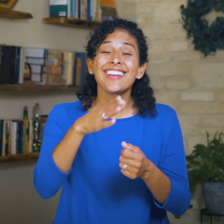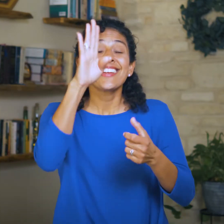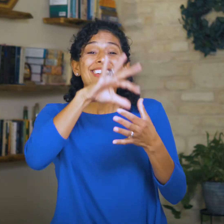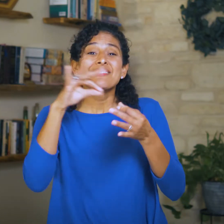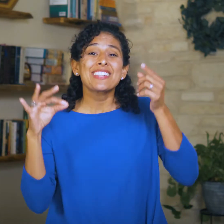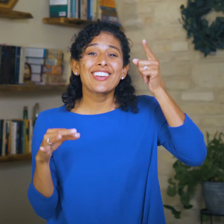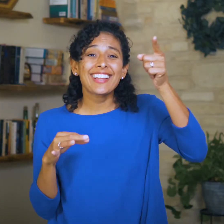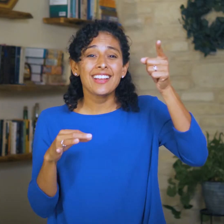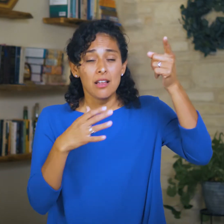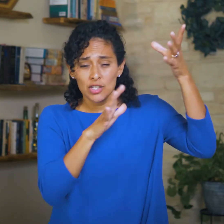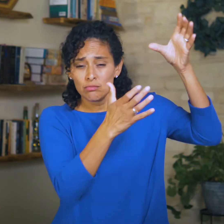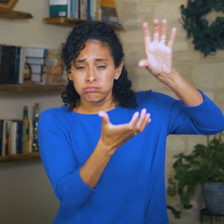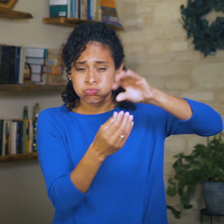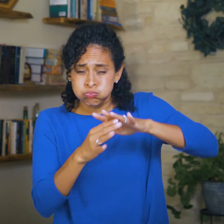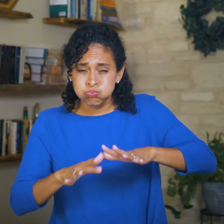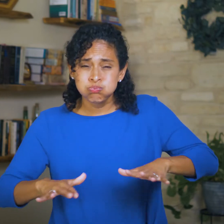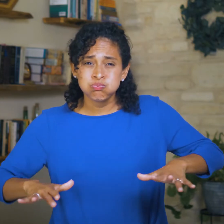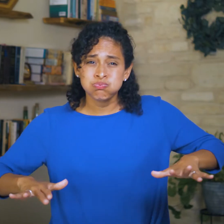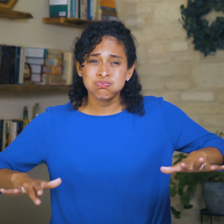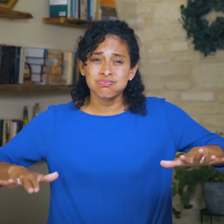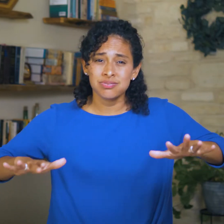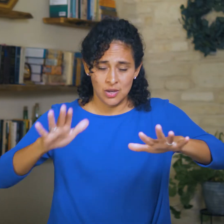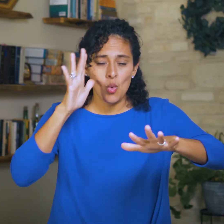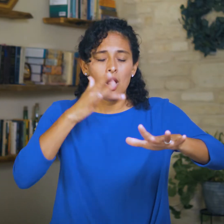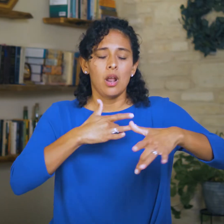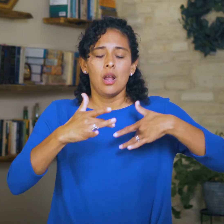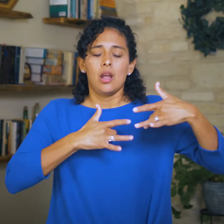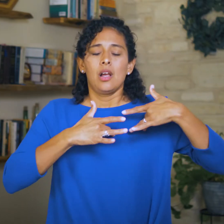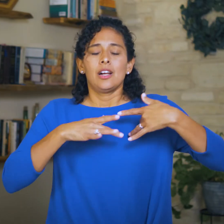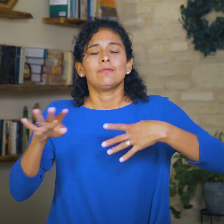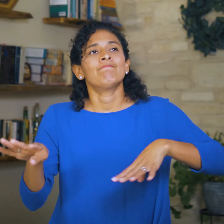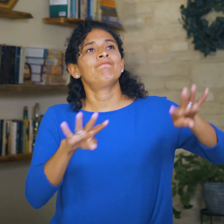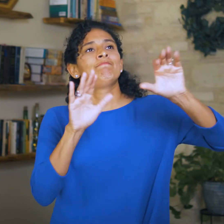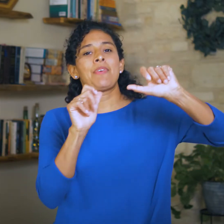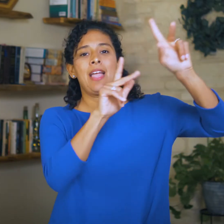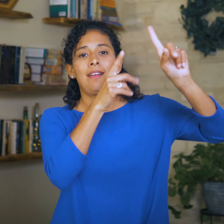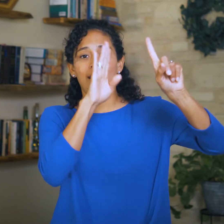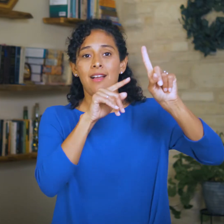God’s Spirit will be poured out over the land, causing people’s hearts to turn back to Him,